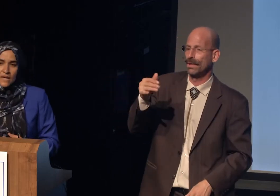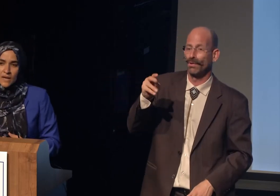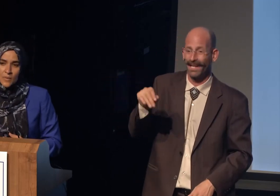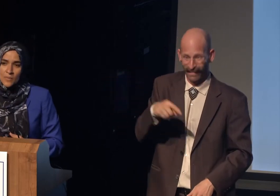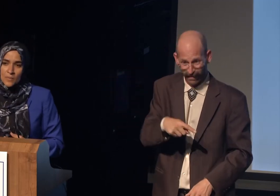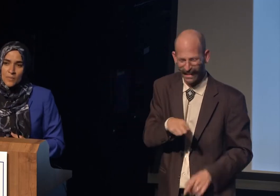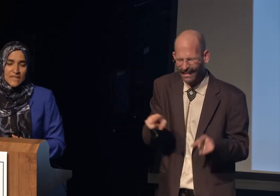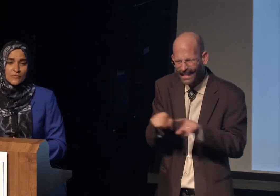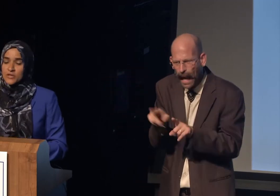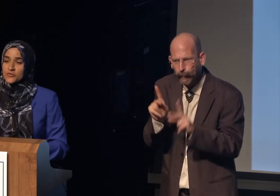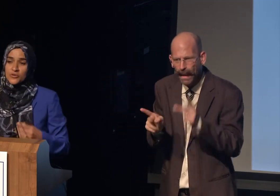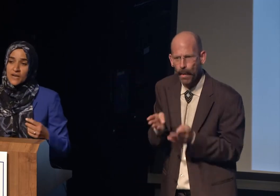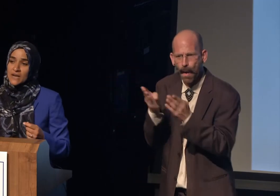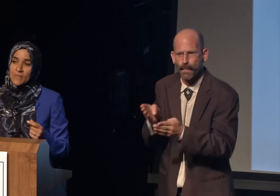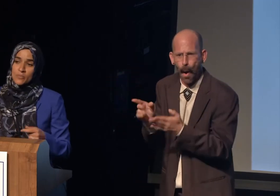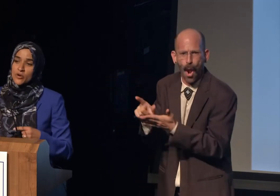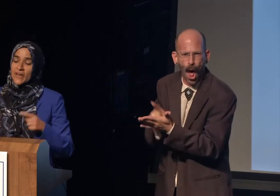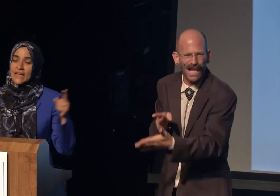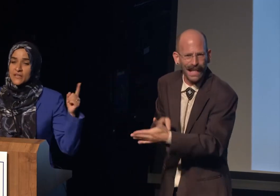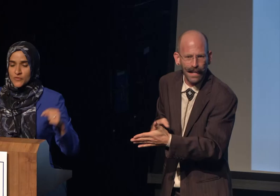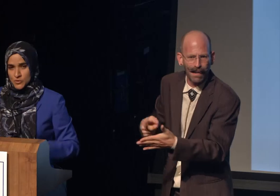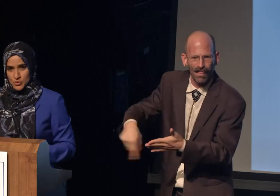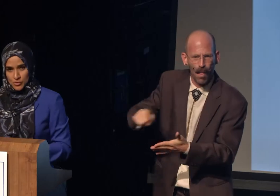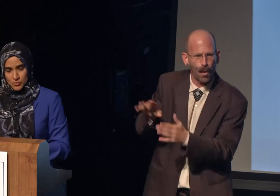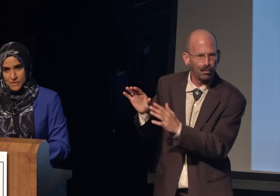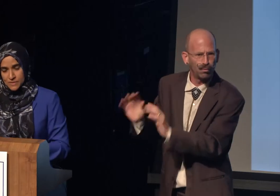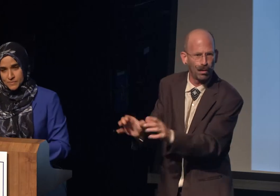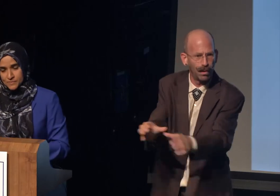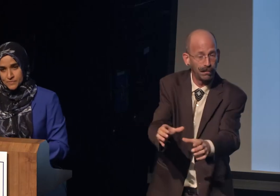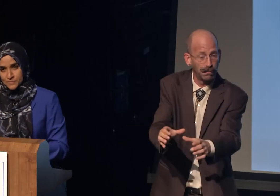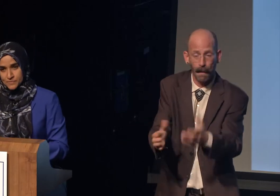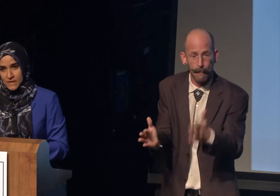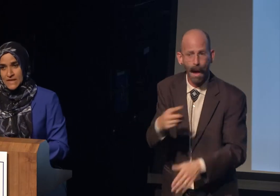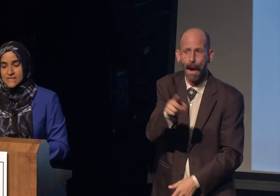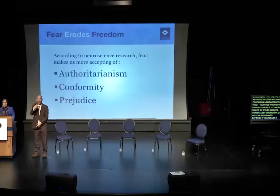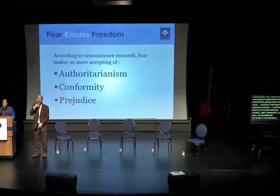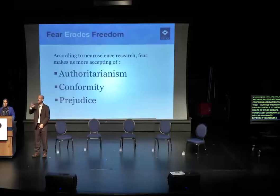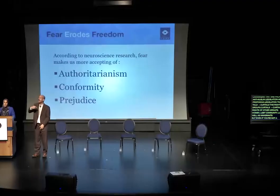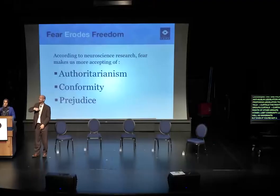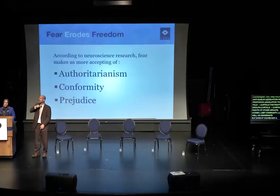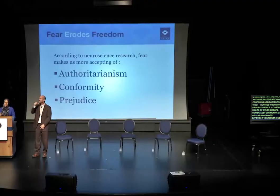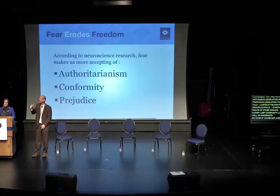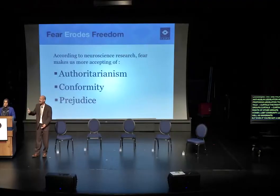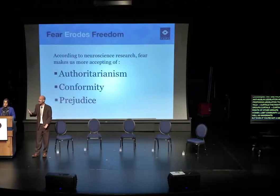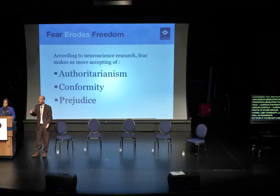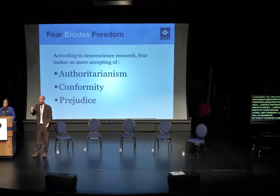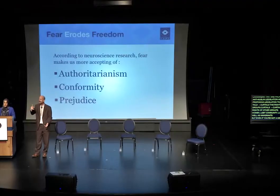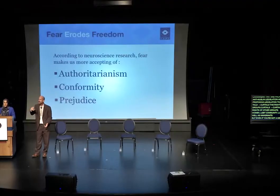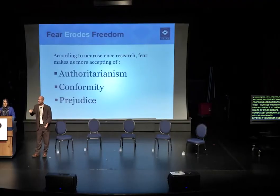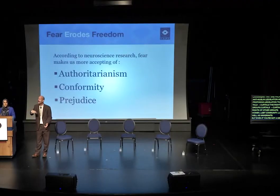But even if you're not a member of any of those groups, Islamophobia affects you.